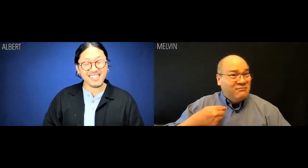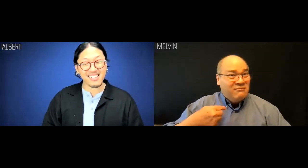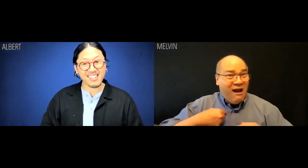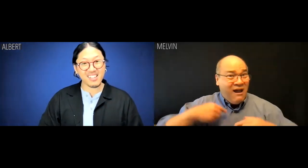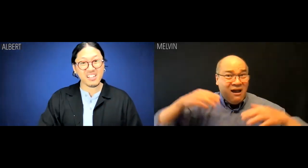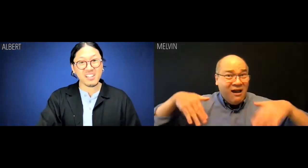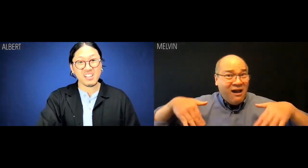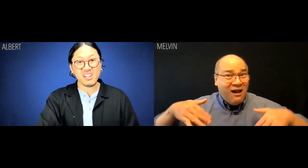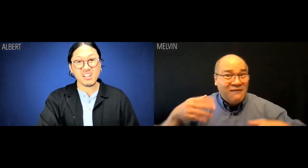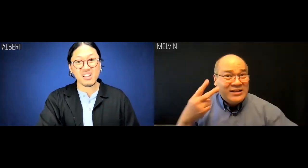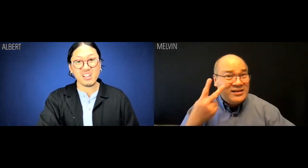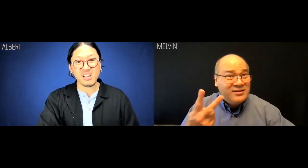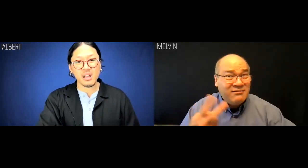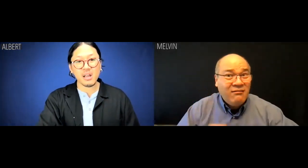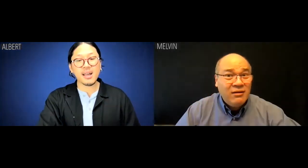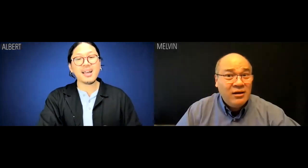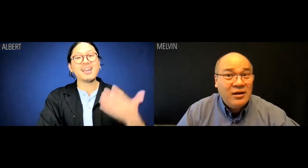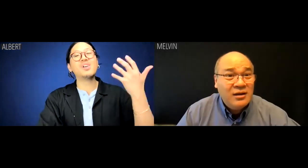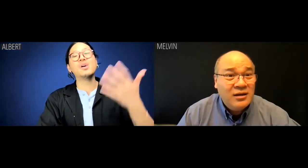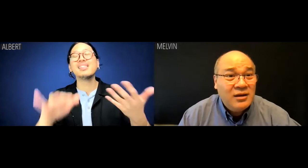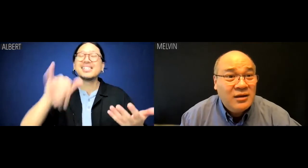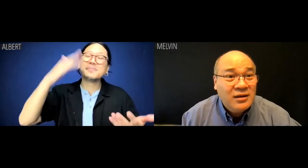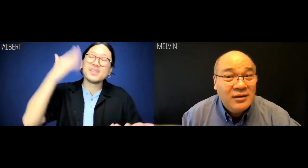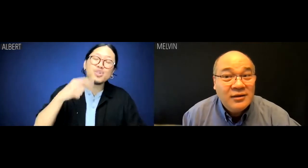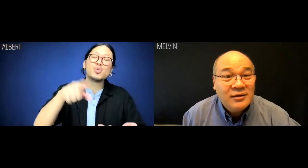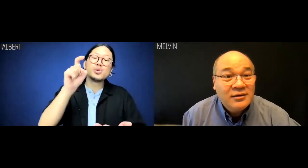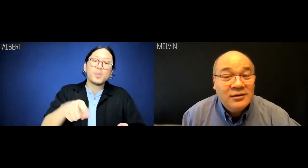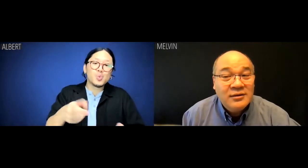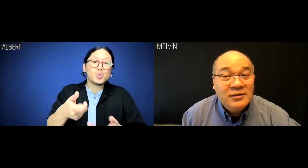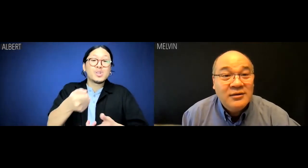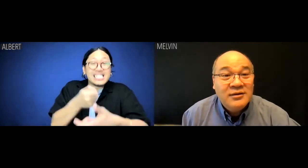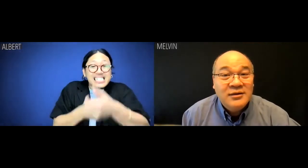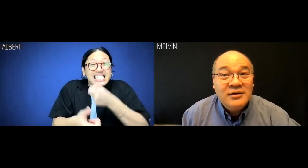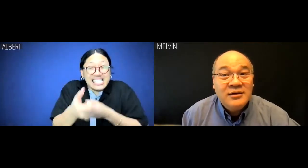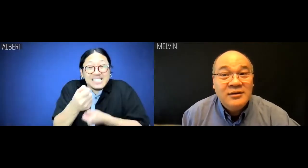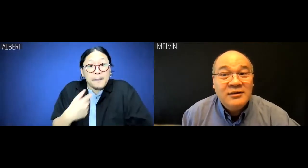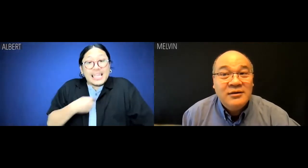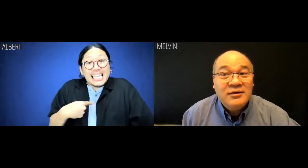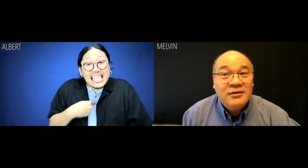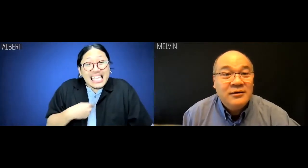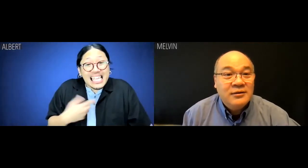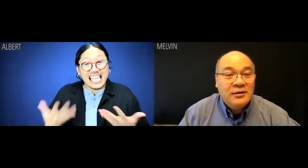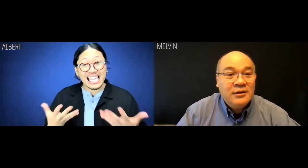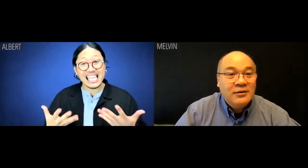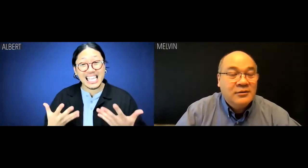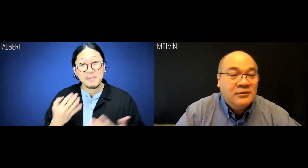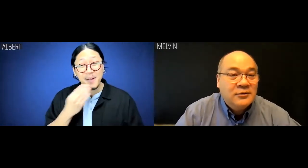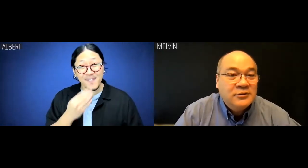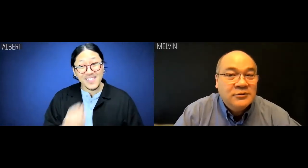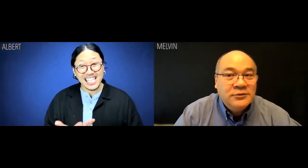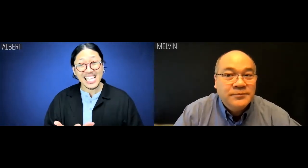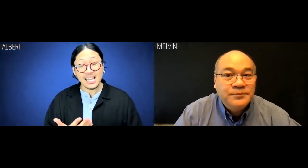Melvin: I just haven't seen it. Albert: That's because you're supposed to coax it out of me, Melvin.